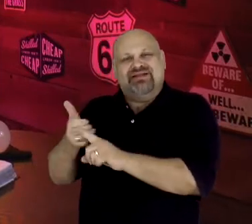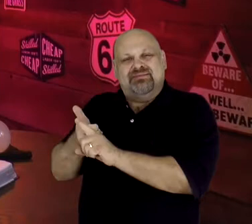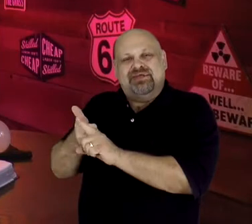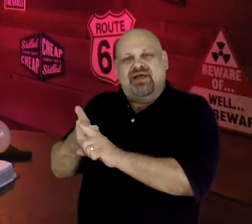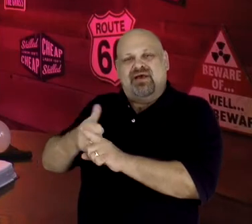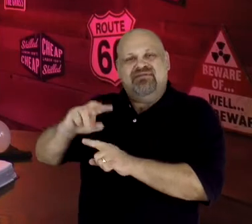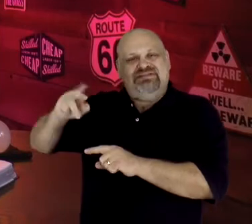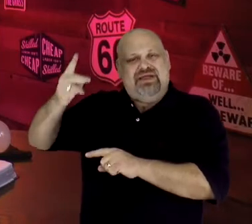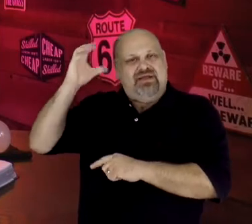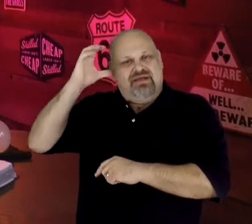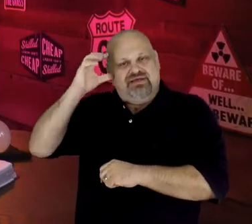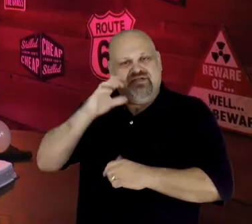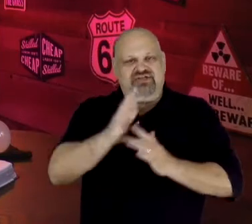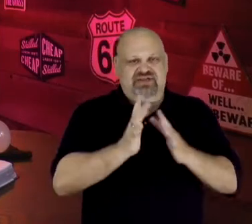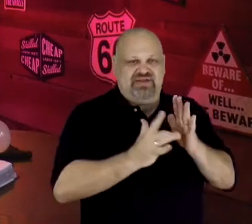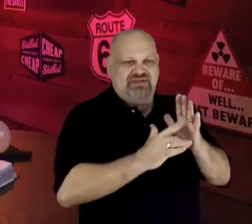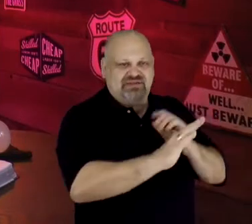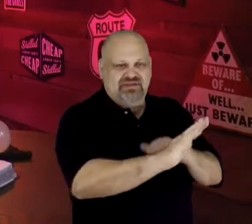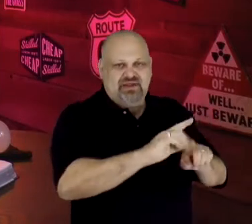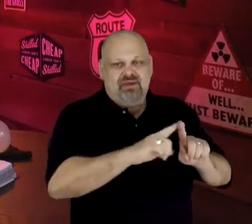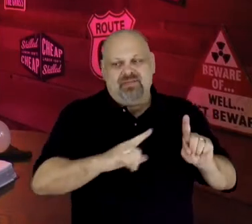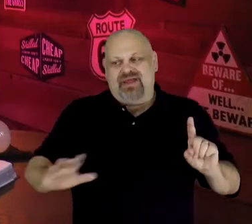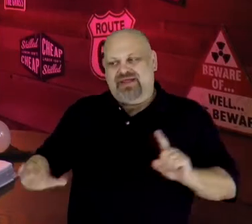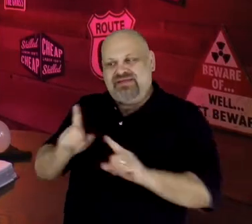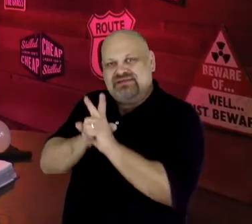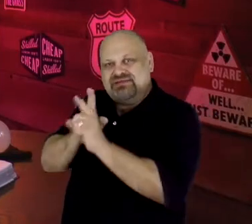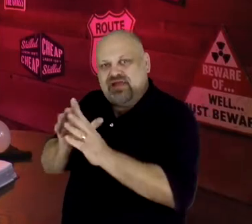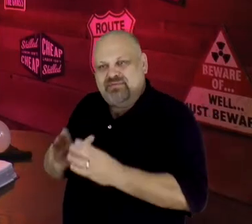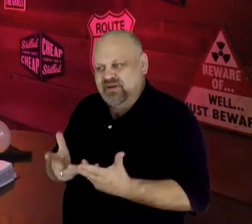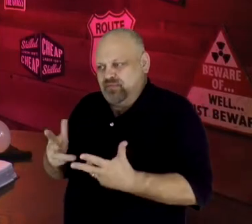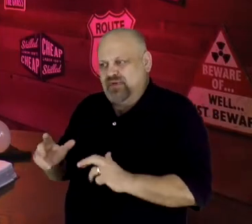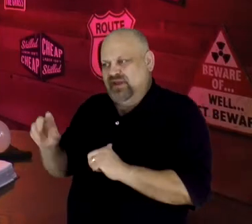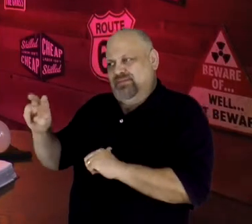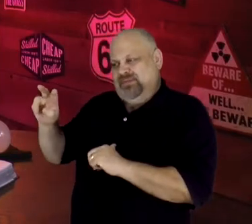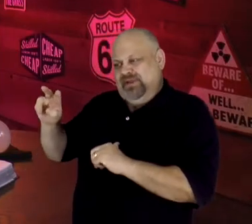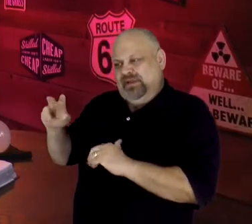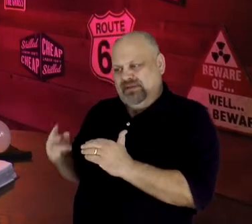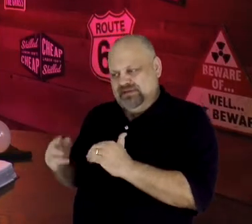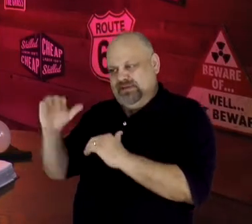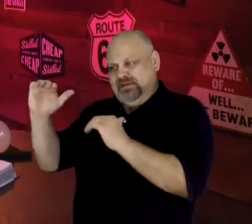but his disciples didn't want him to play second fiddle to anyone. When they came to